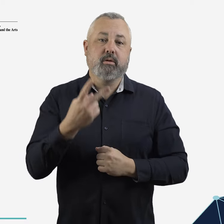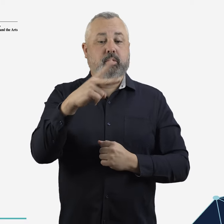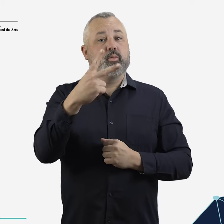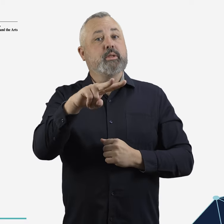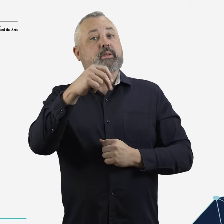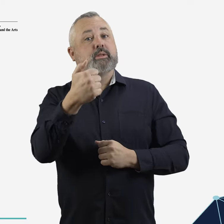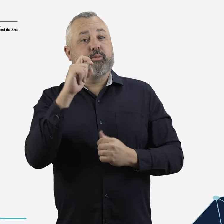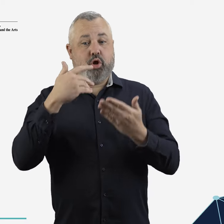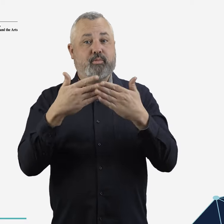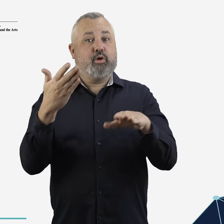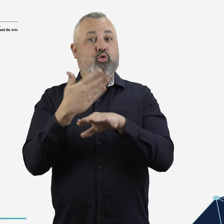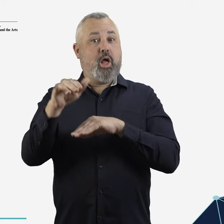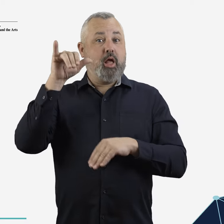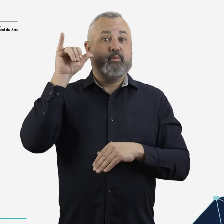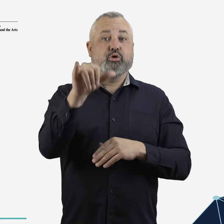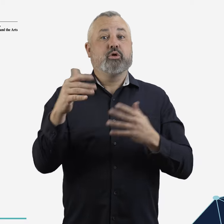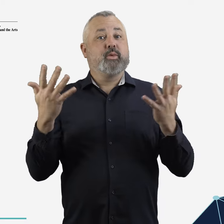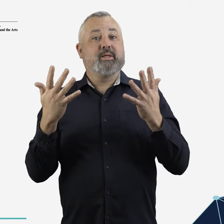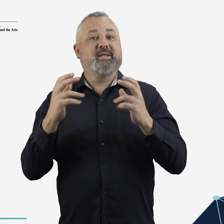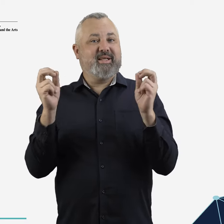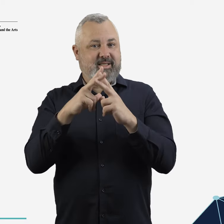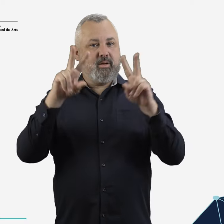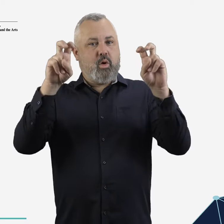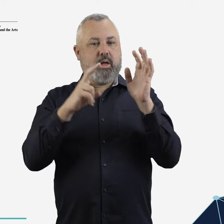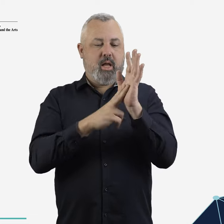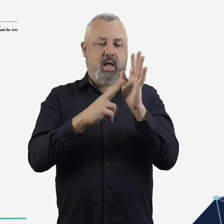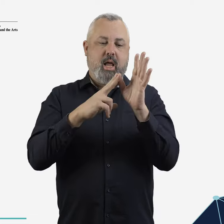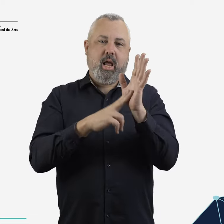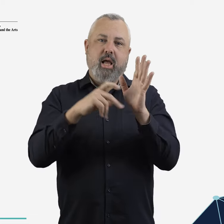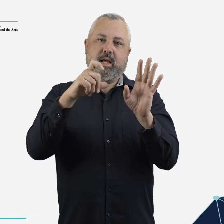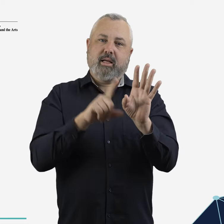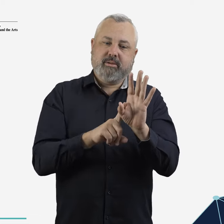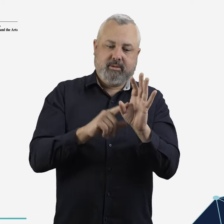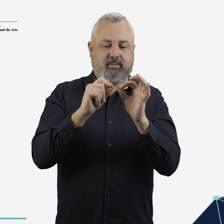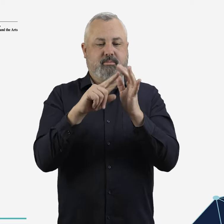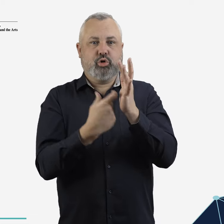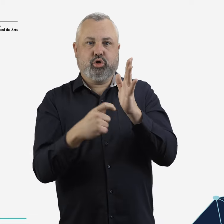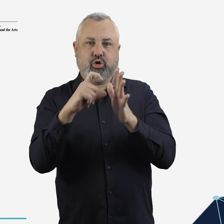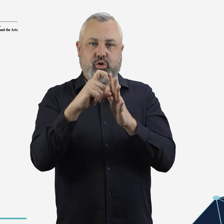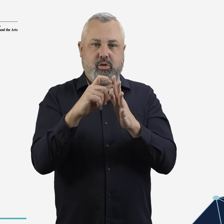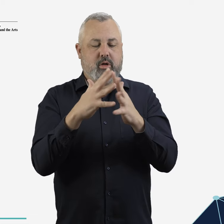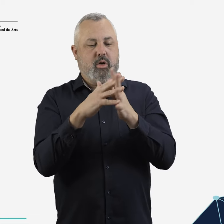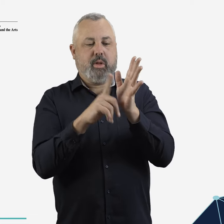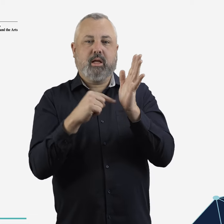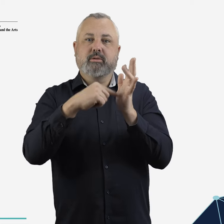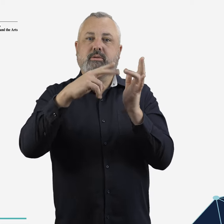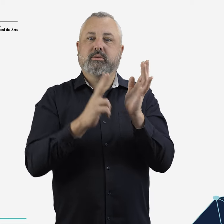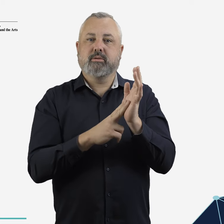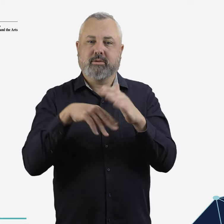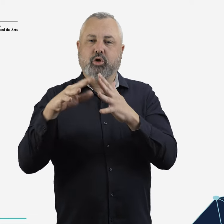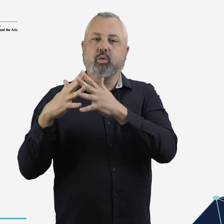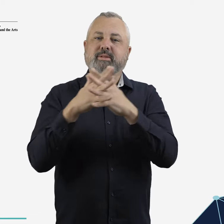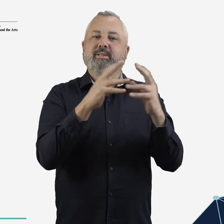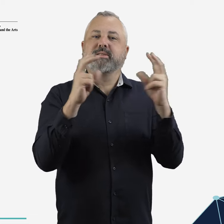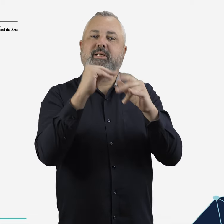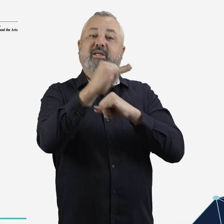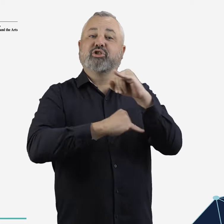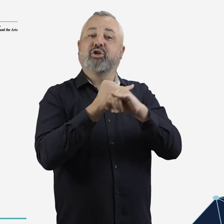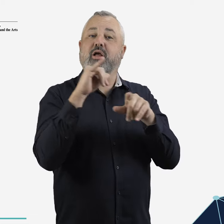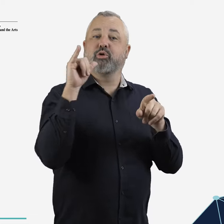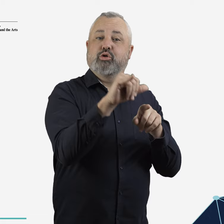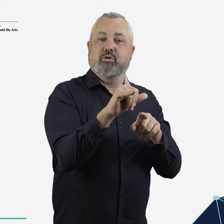The opening of Western Sydney International (Nancy-Bird Walton) Airport (Western Sydney Airport) in 2026